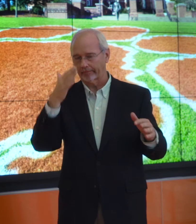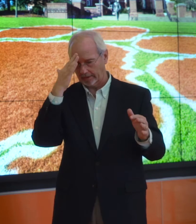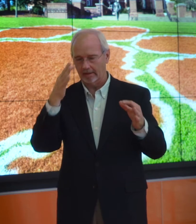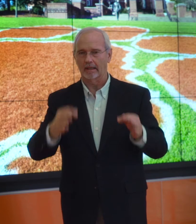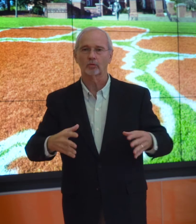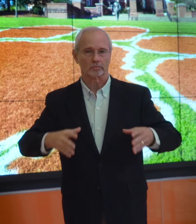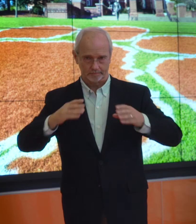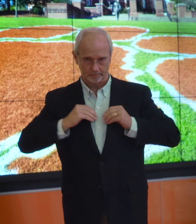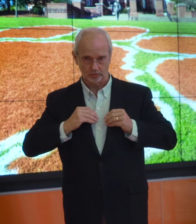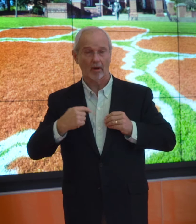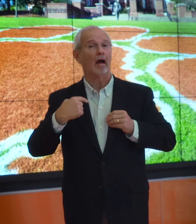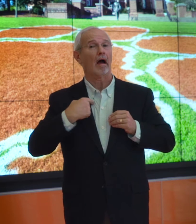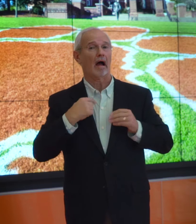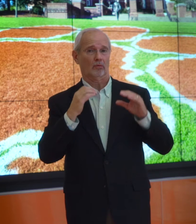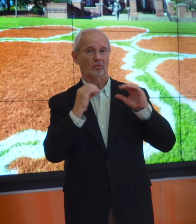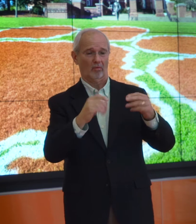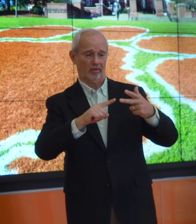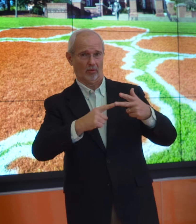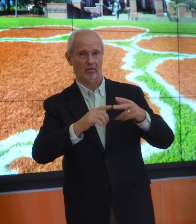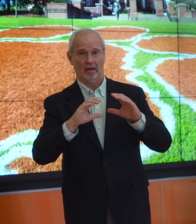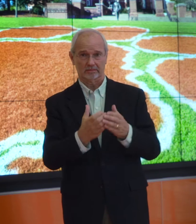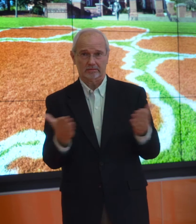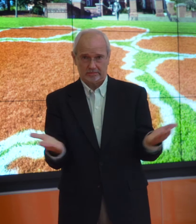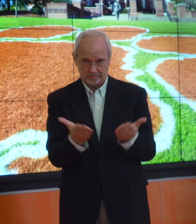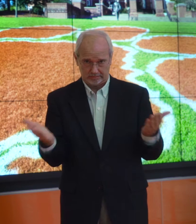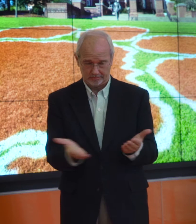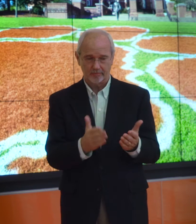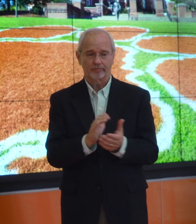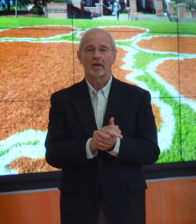I decided to accept and taught the 3rd class here.